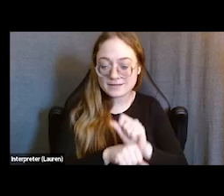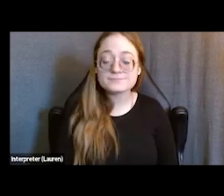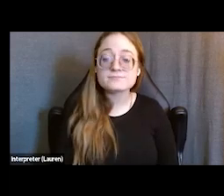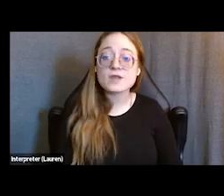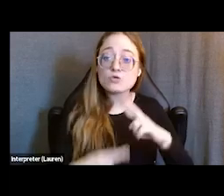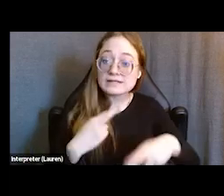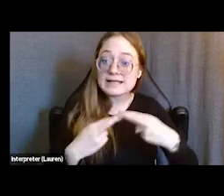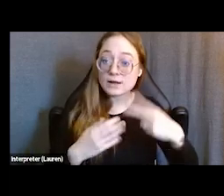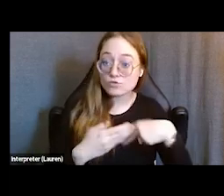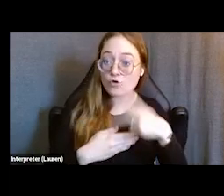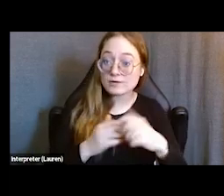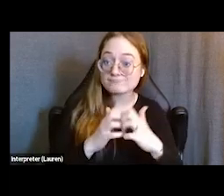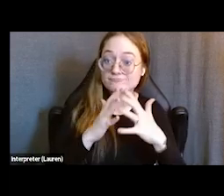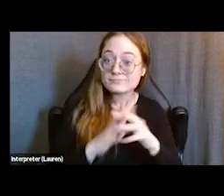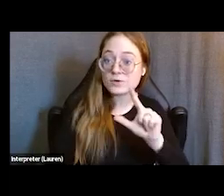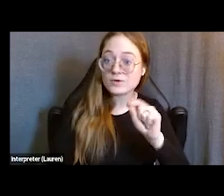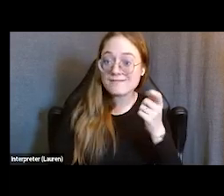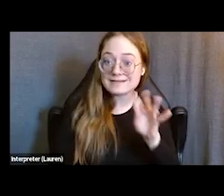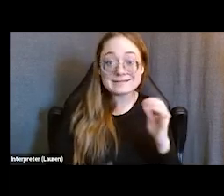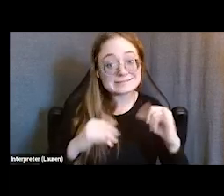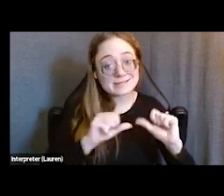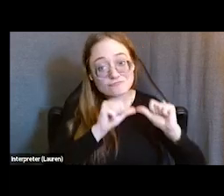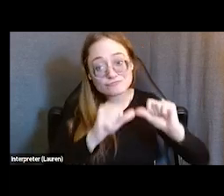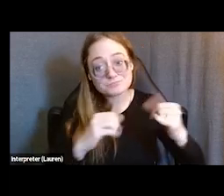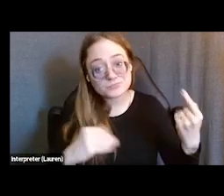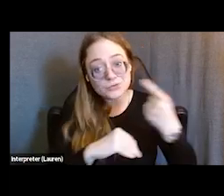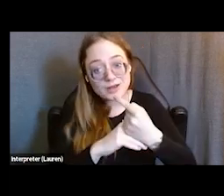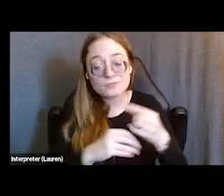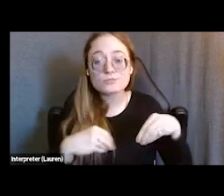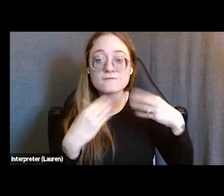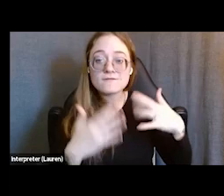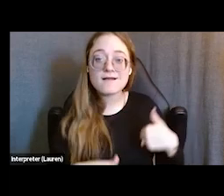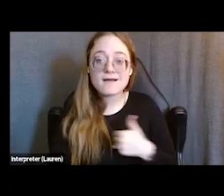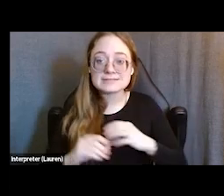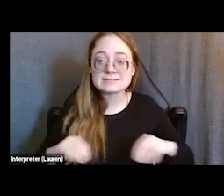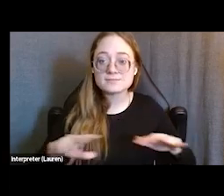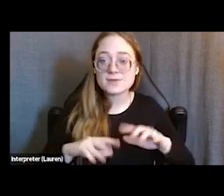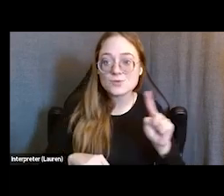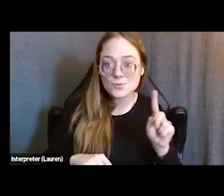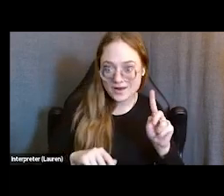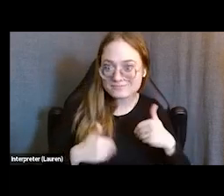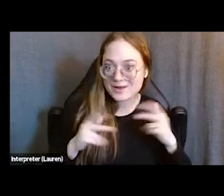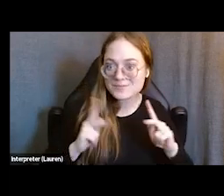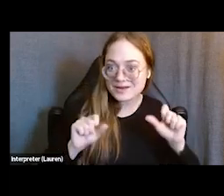that still is ongoing right now and it provided us a space where we could put young people to work. And their criminal records